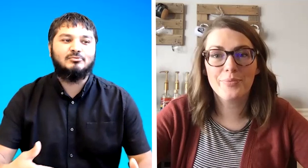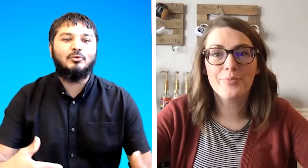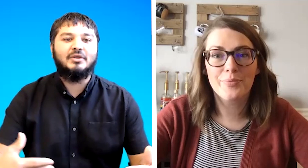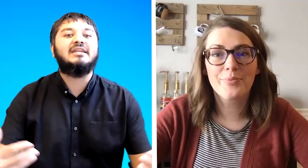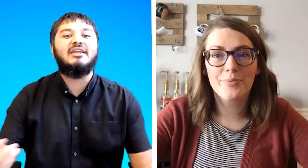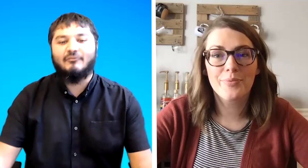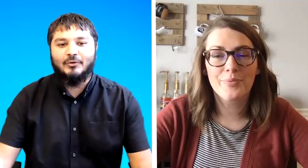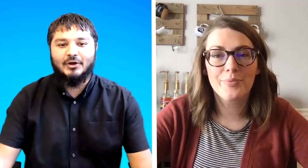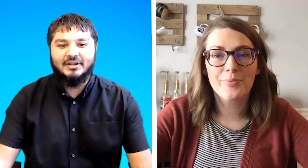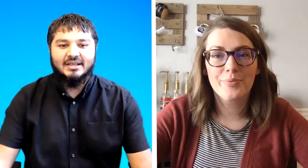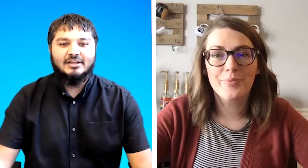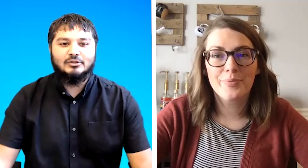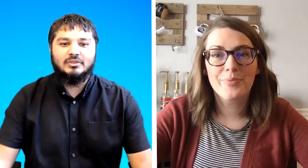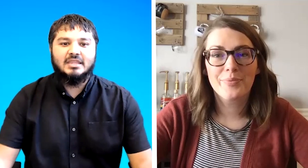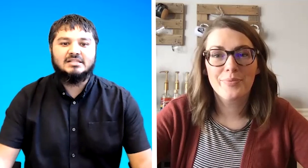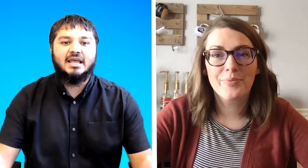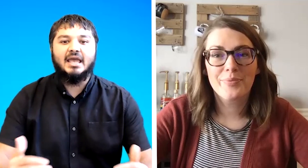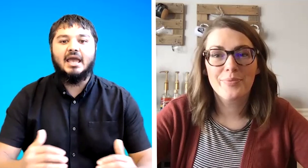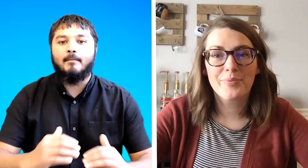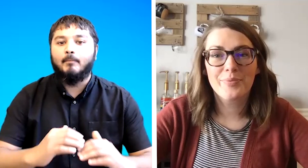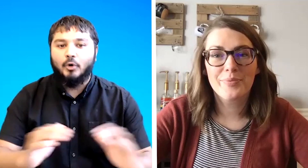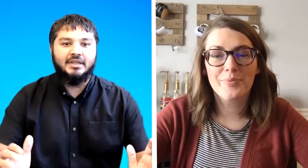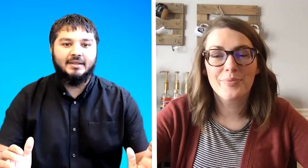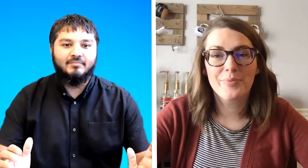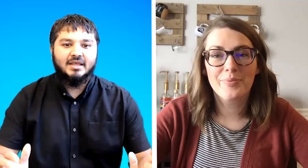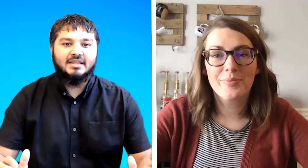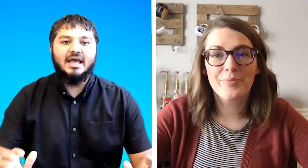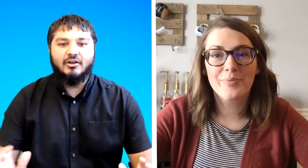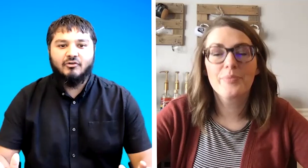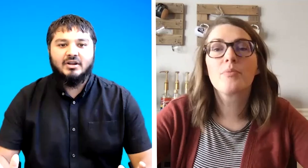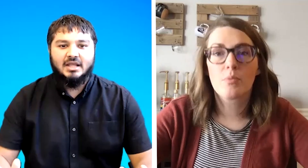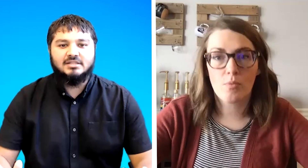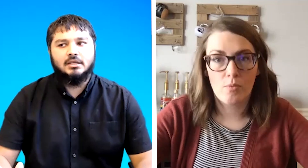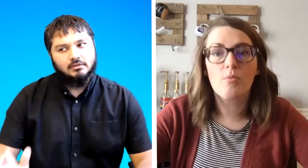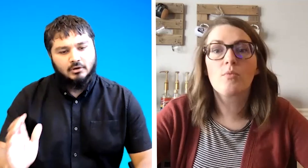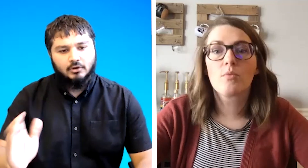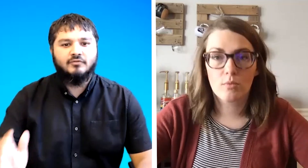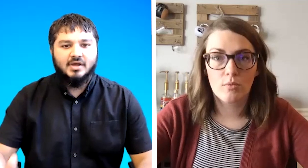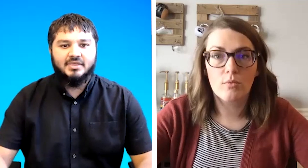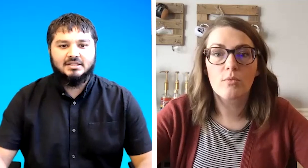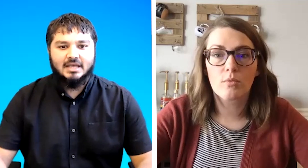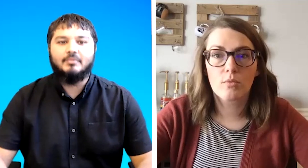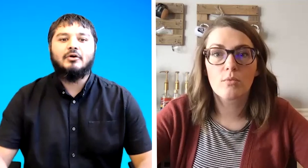more in the deaf world so there's like a body that i credit and say you know you've done the exam